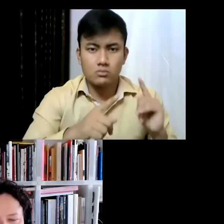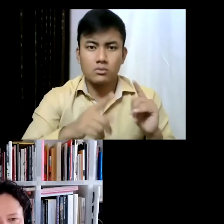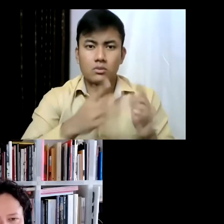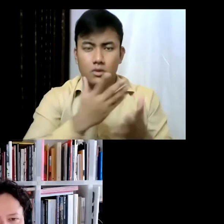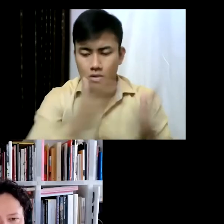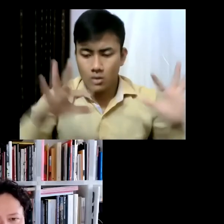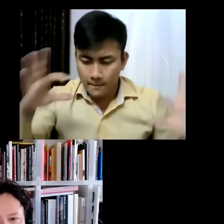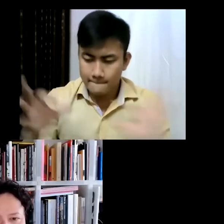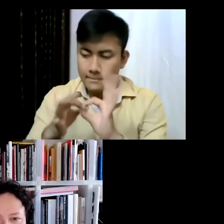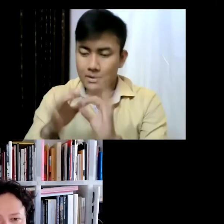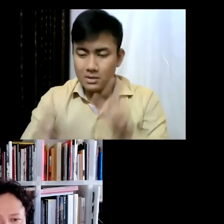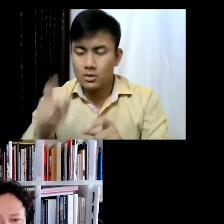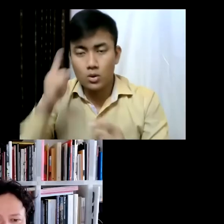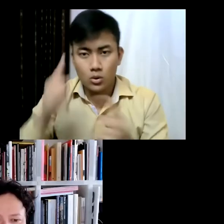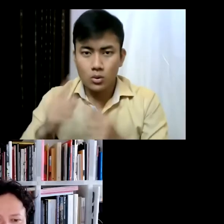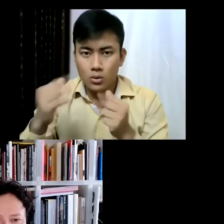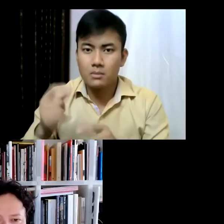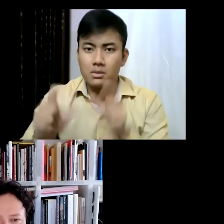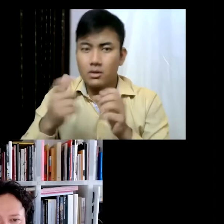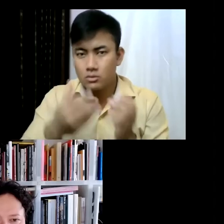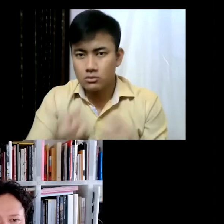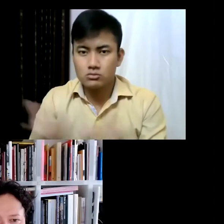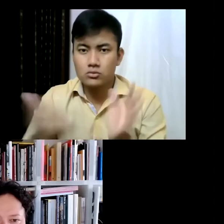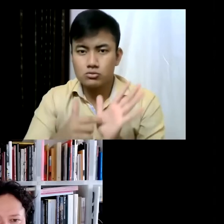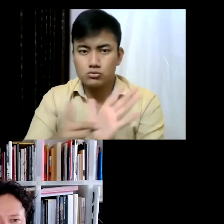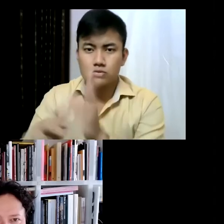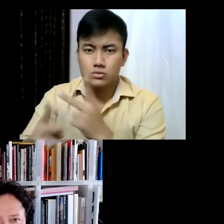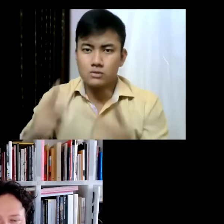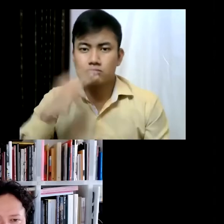community. Would you like to frame the location of the High Line for us in the context of the